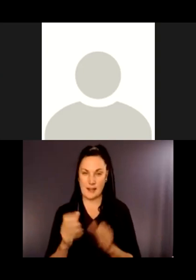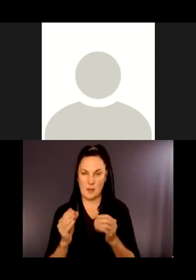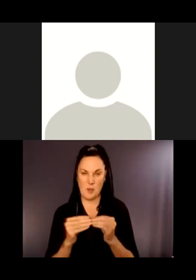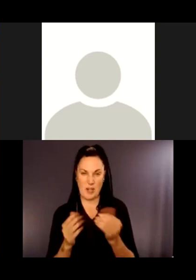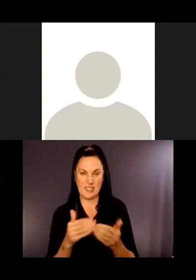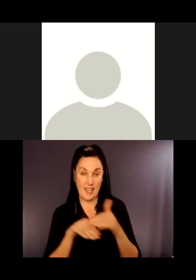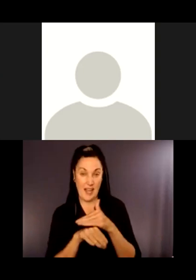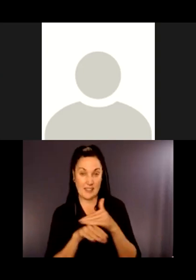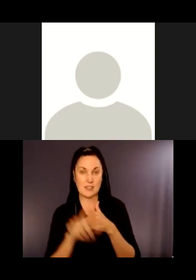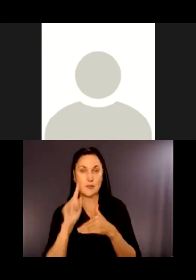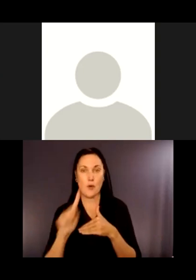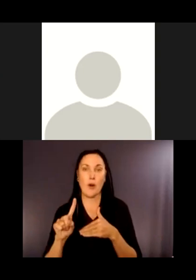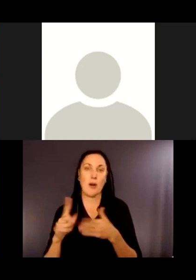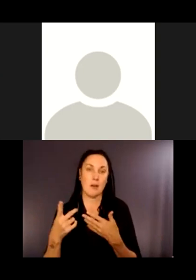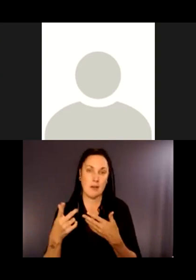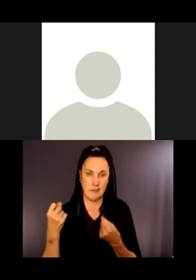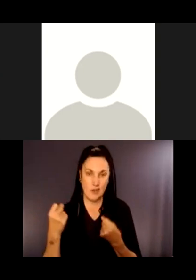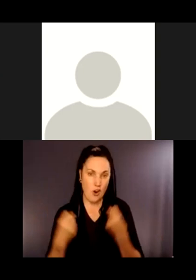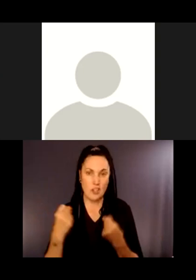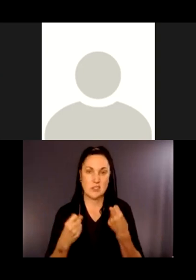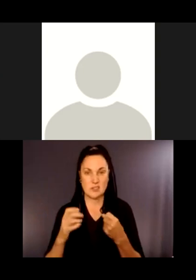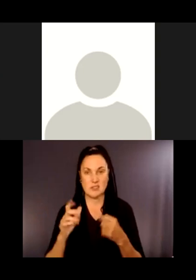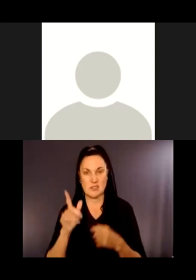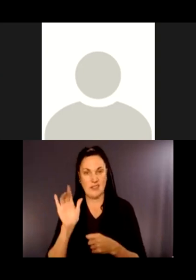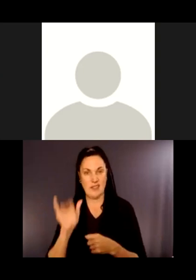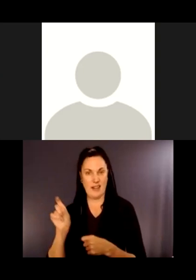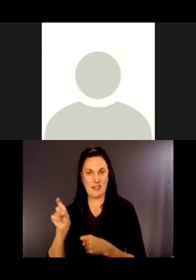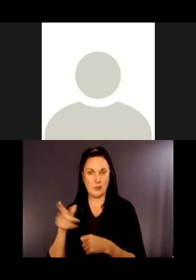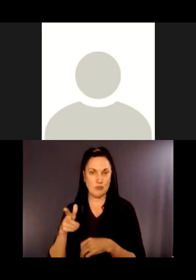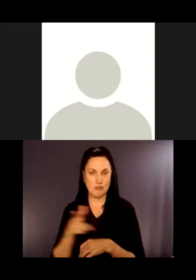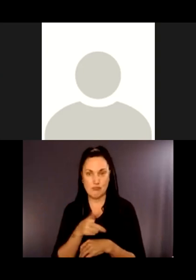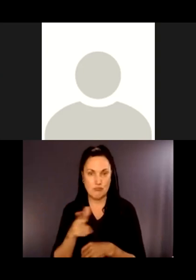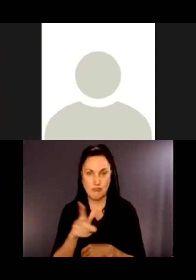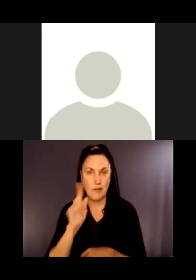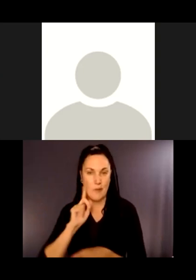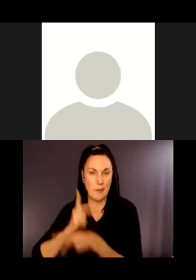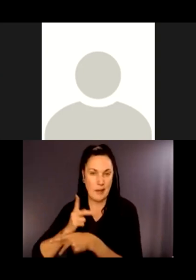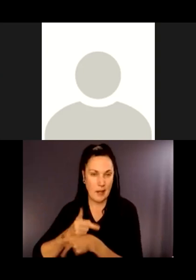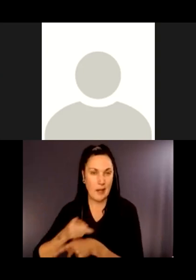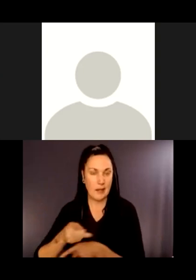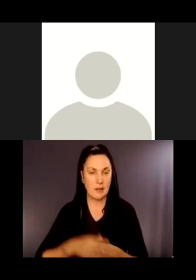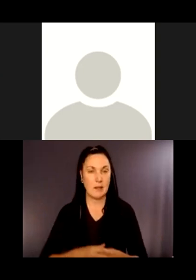So right now the trail beyond the area around the pond is dirt, but we could add finer-grain gravel on the